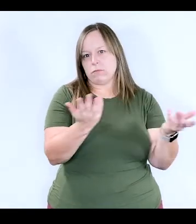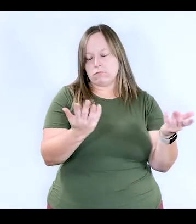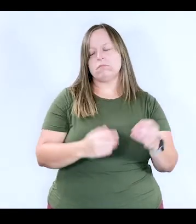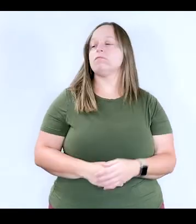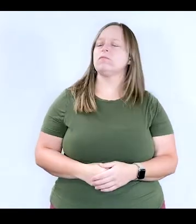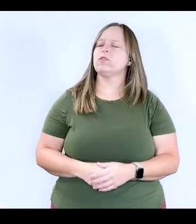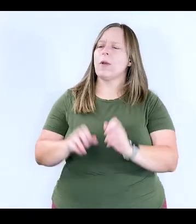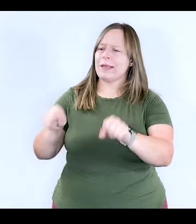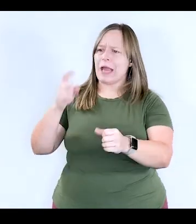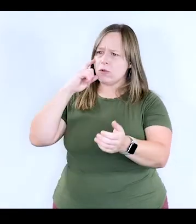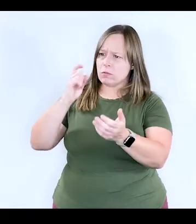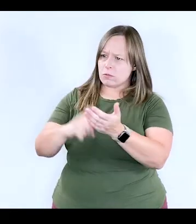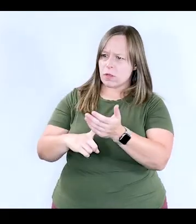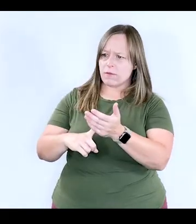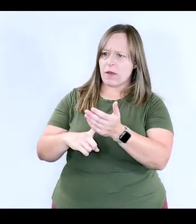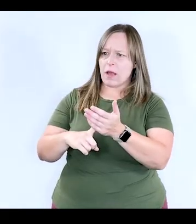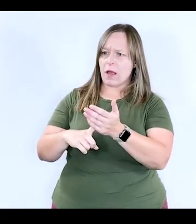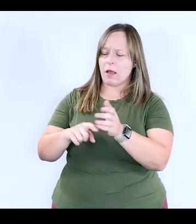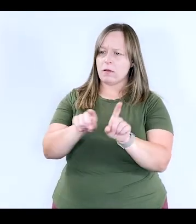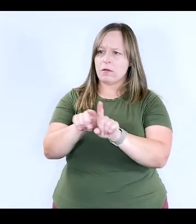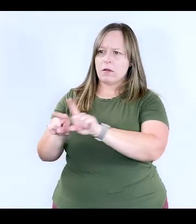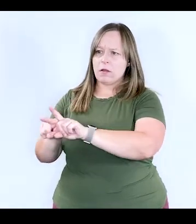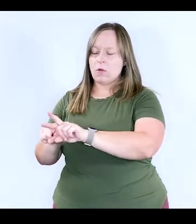And so can you also identify as--